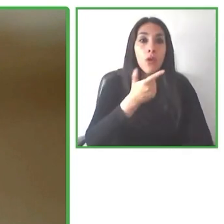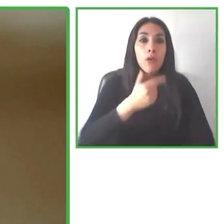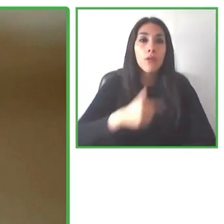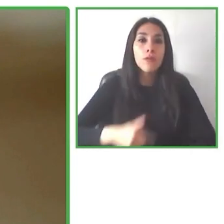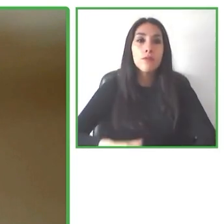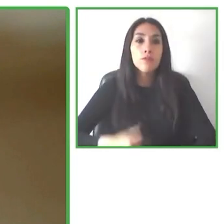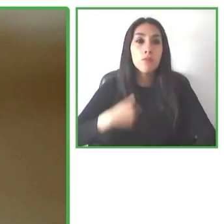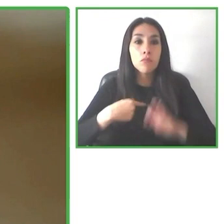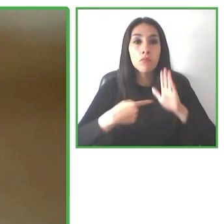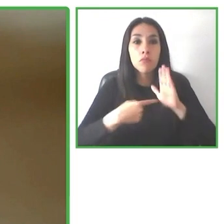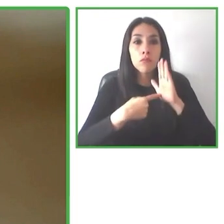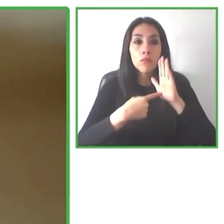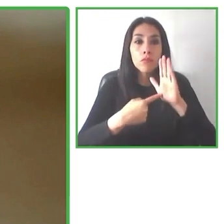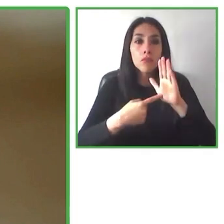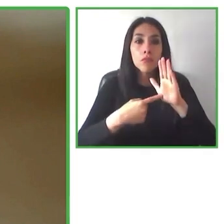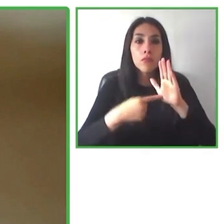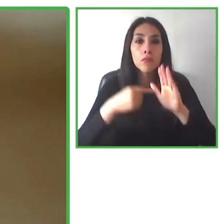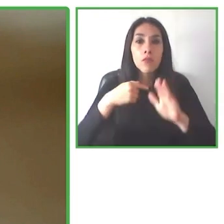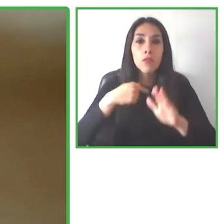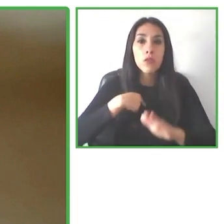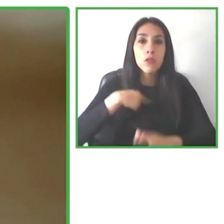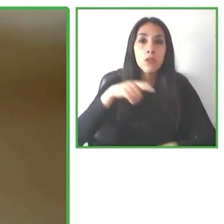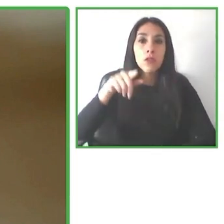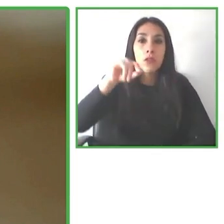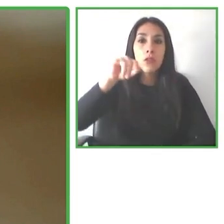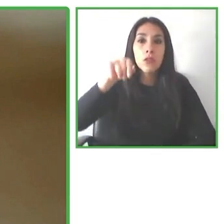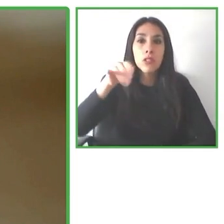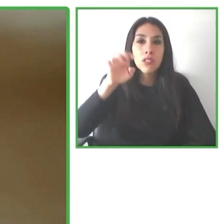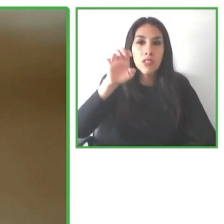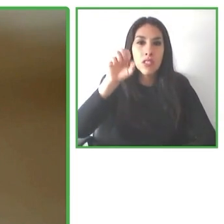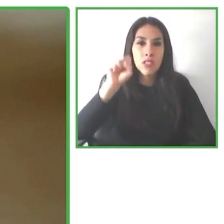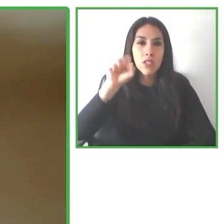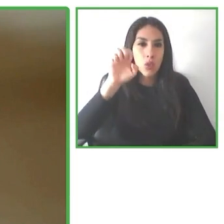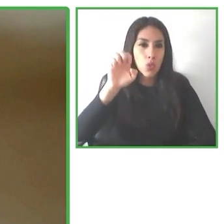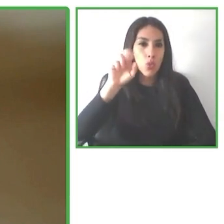I'm the director of accessibility and innovation at the Fundación ONCE in Spain.